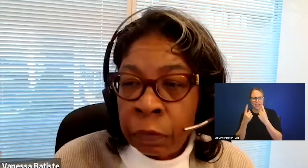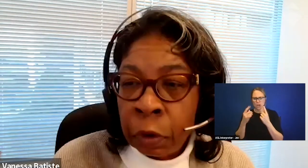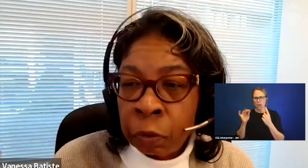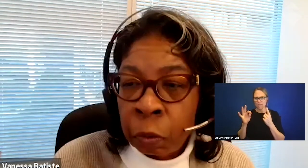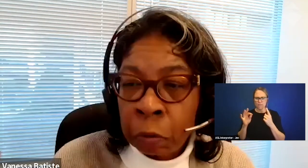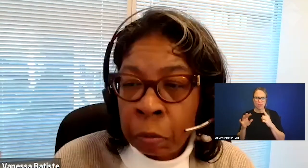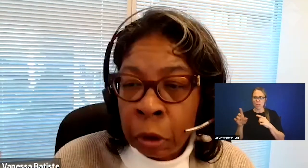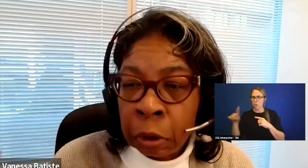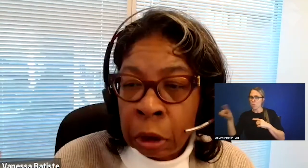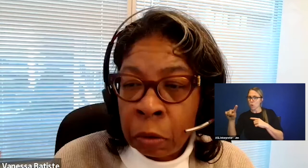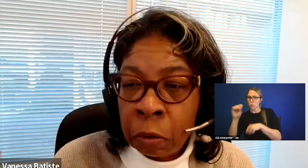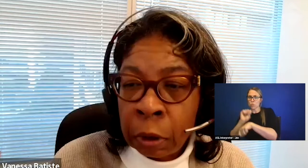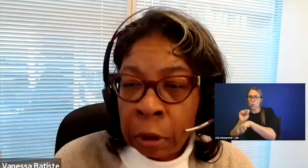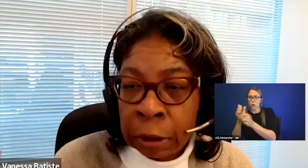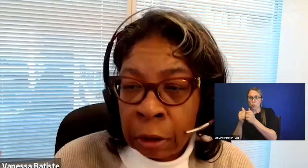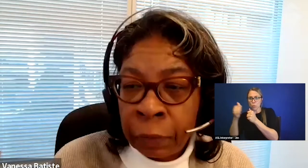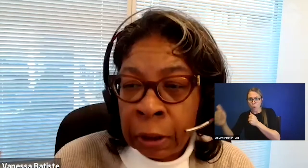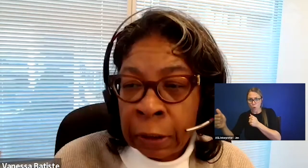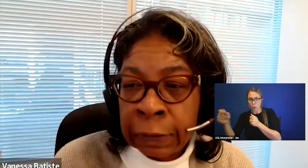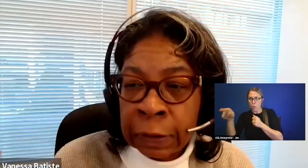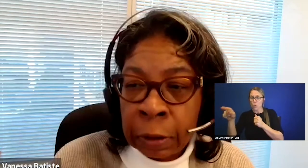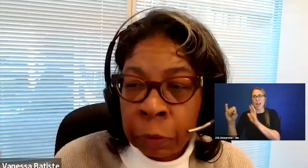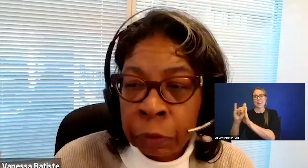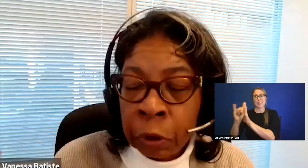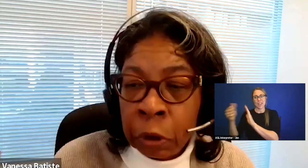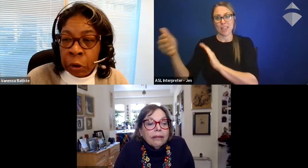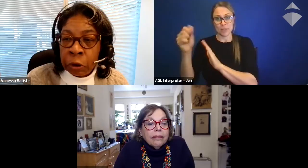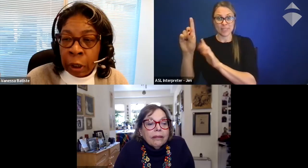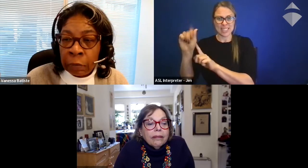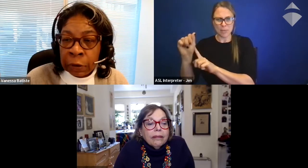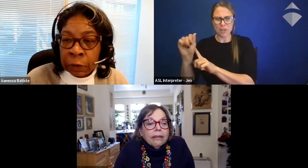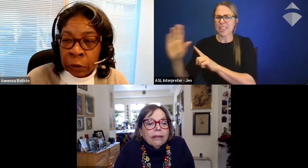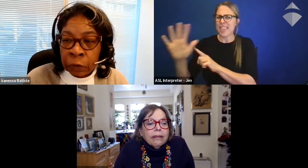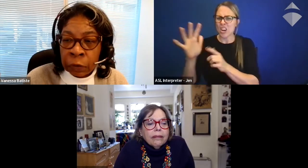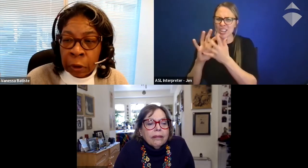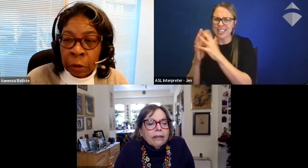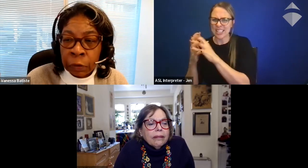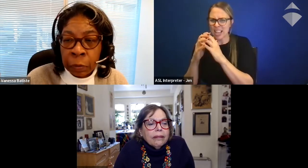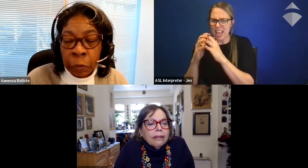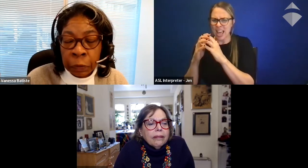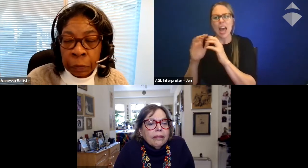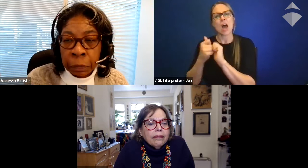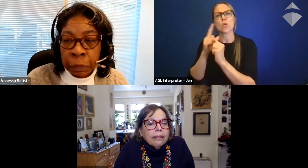of those working remotely who identify as disabled. Do you have any suggestions on how to support them?